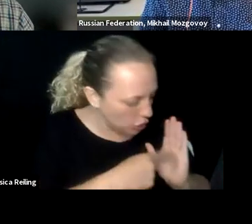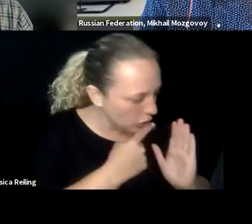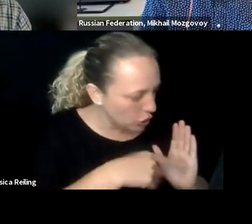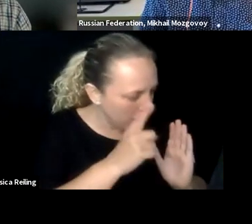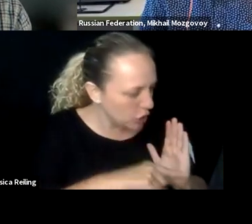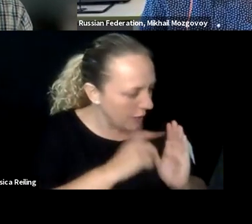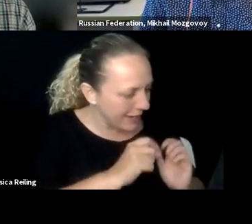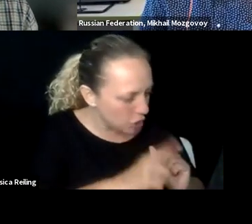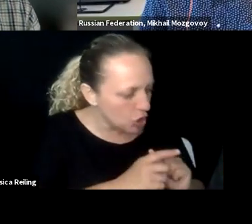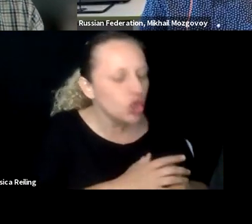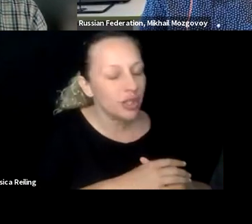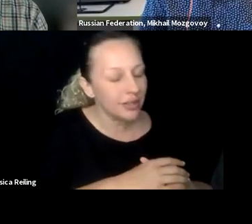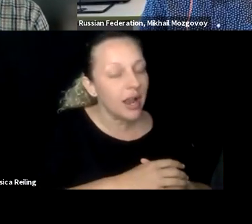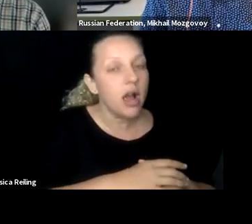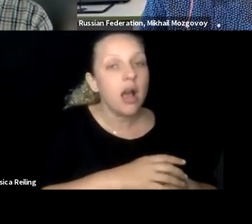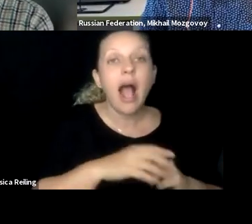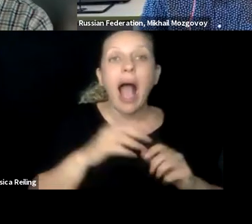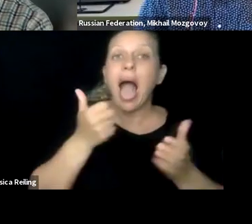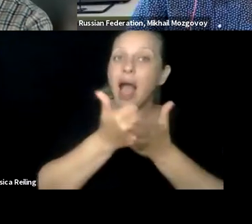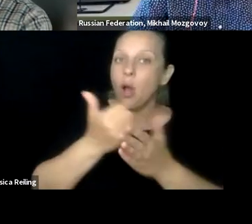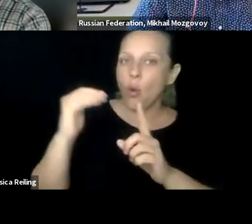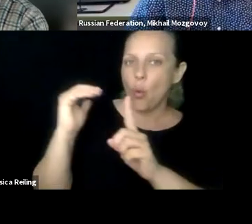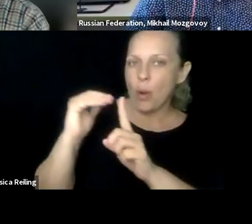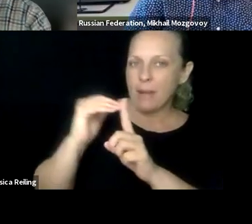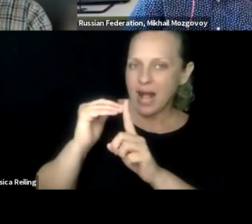needed. I've never worked at an institution where it wasn't